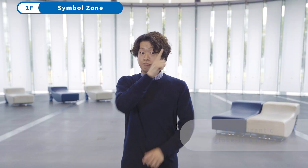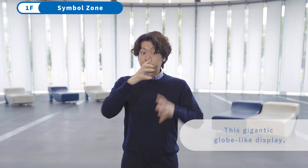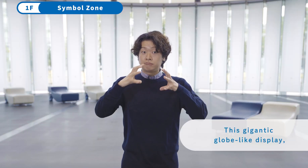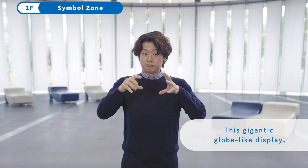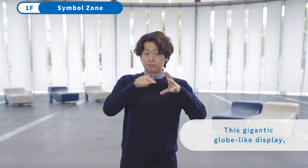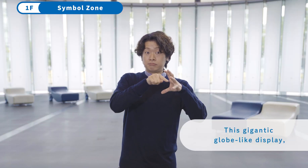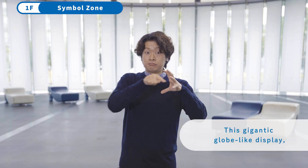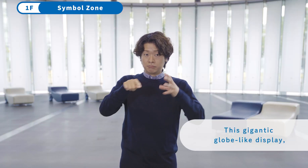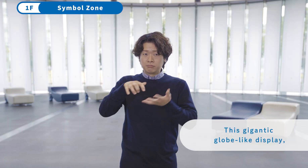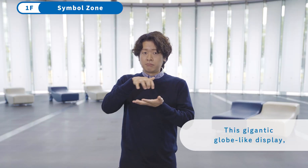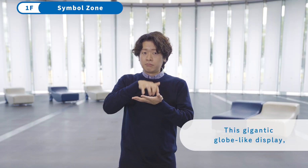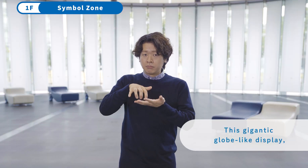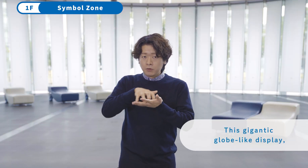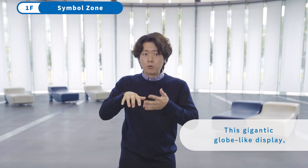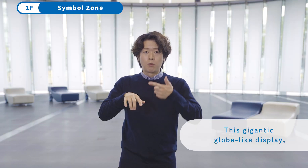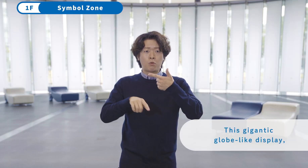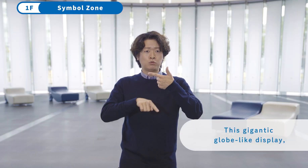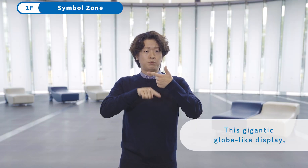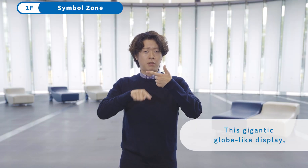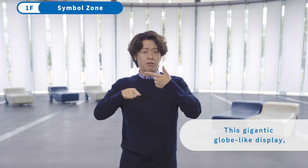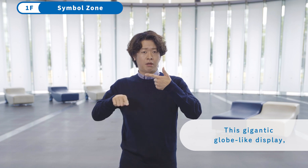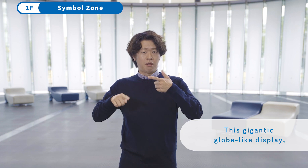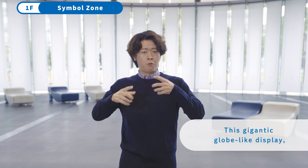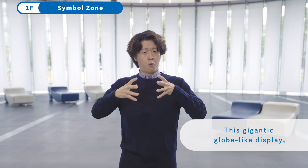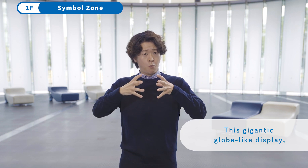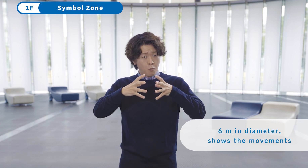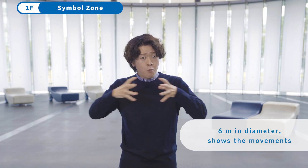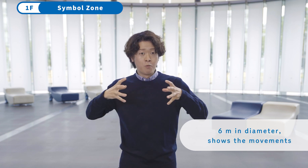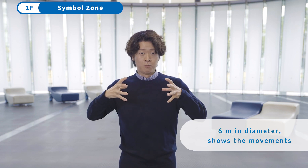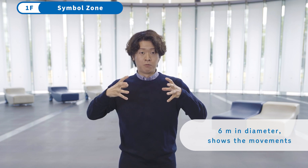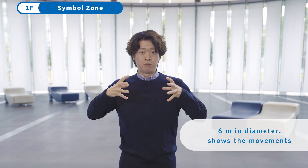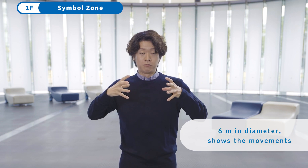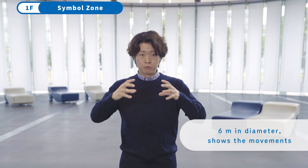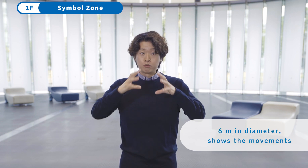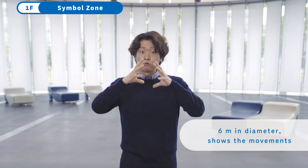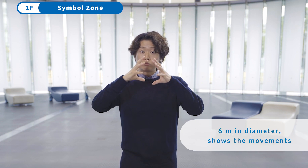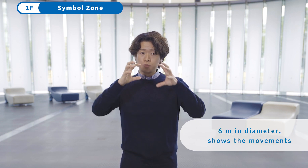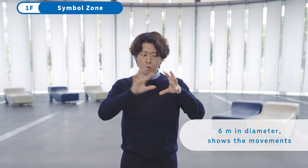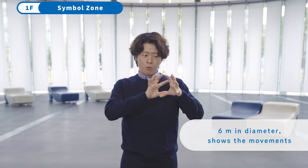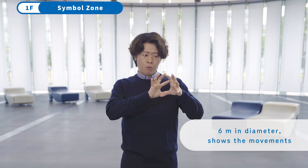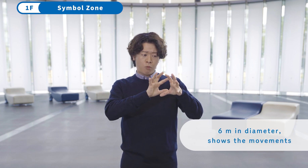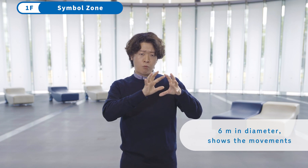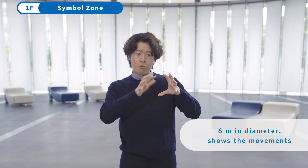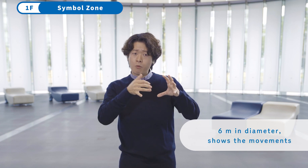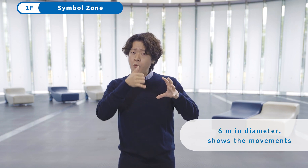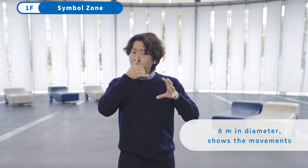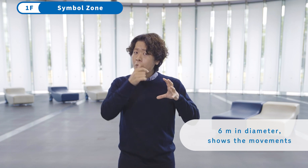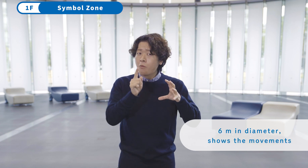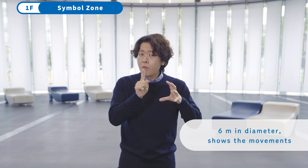This gigantic globe-like display, 6 m in diameter, shows the movements